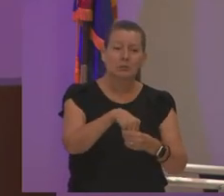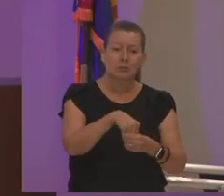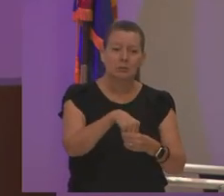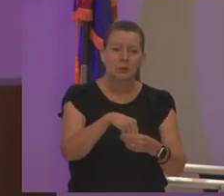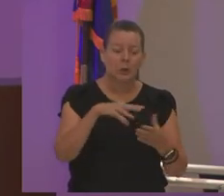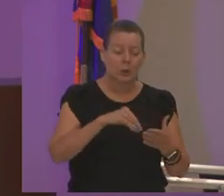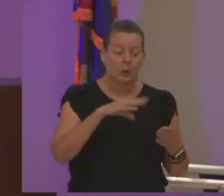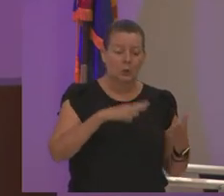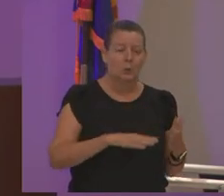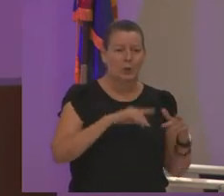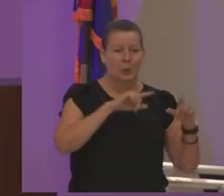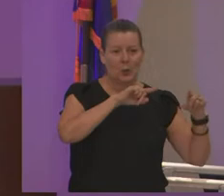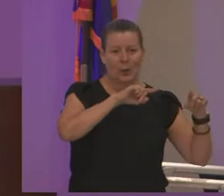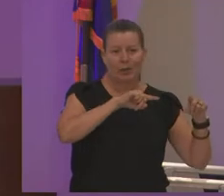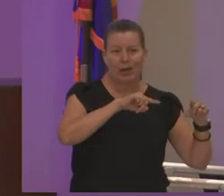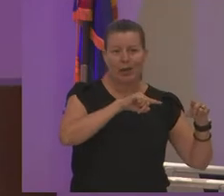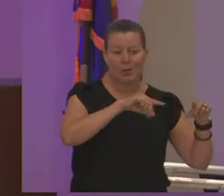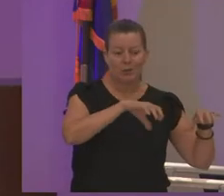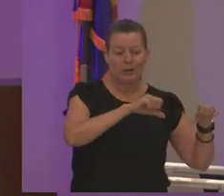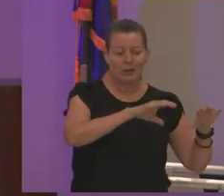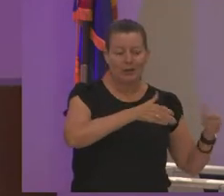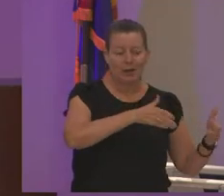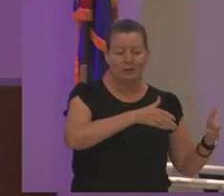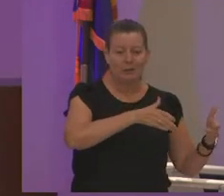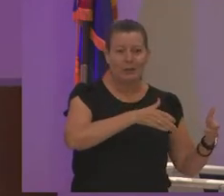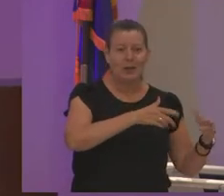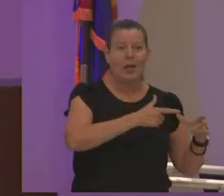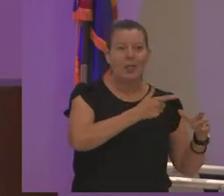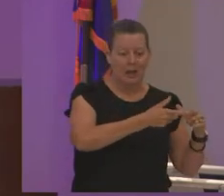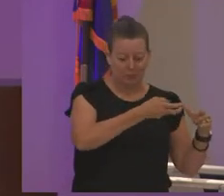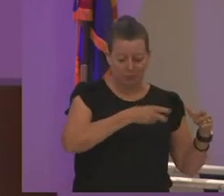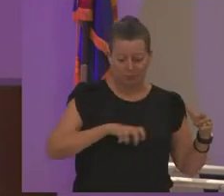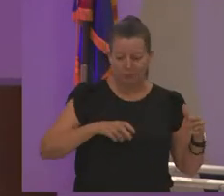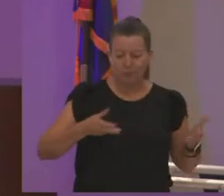there and they need help they end up coming here and being a mesa community college student